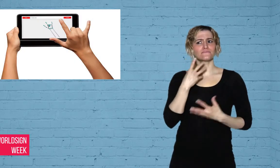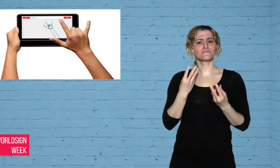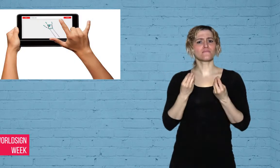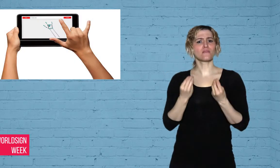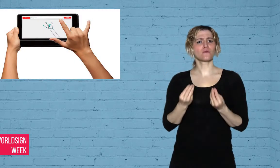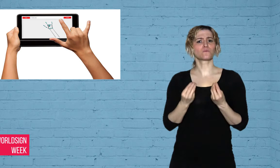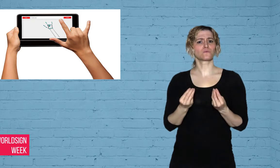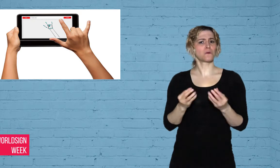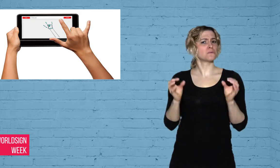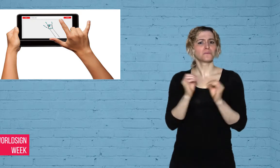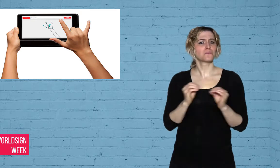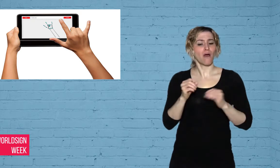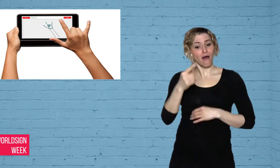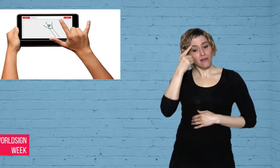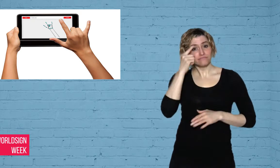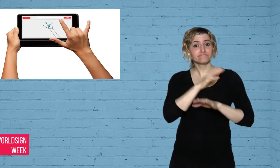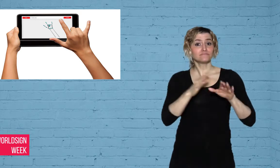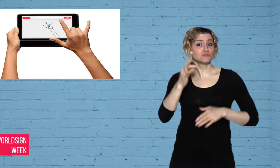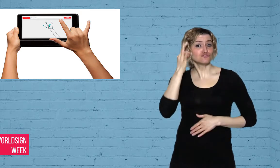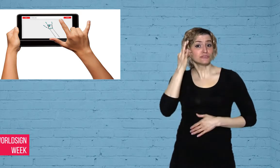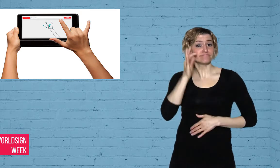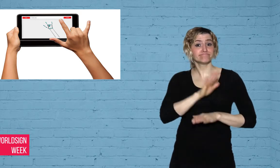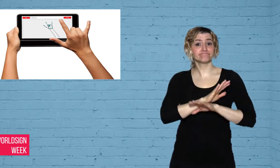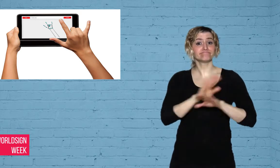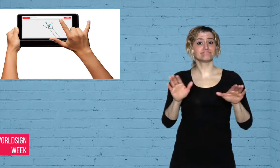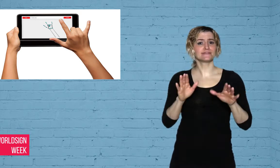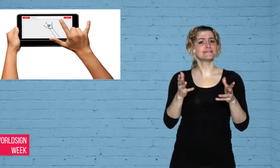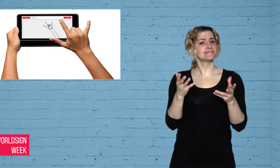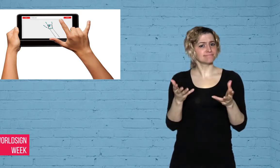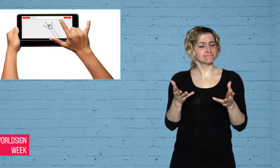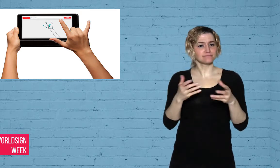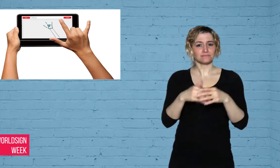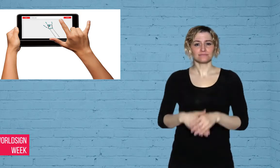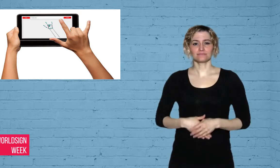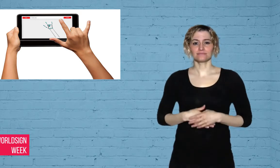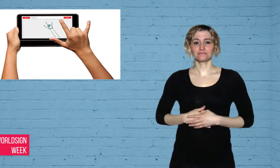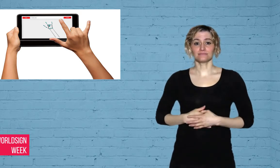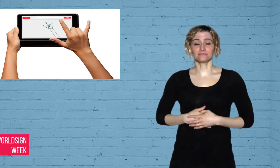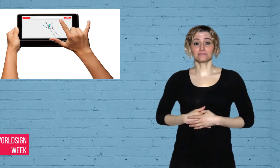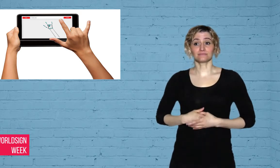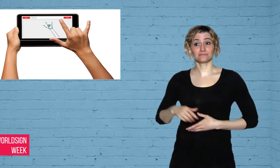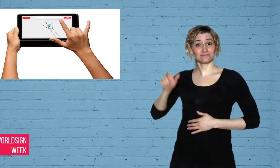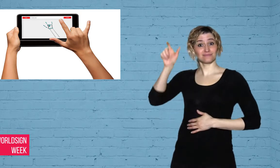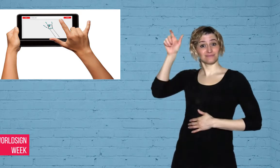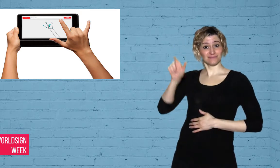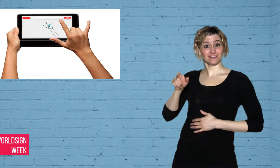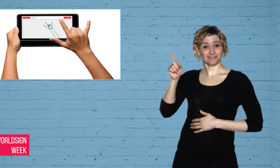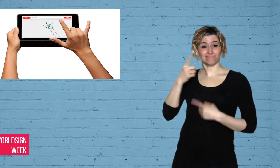keyboards disappear from computing